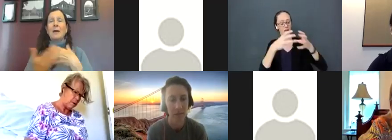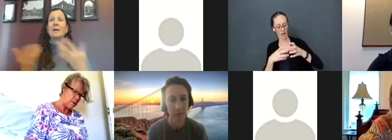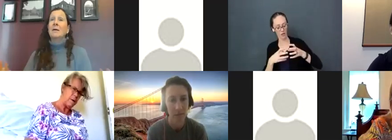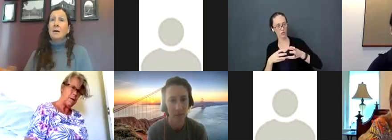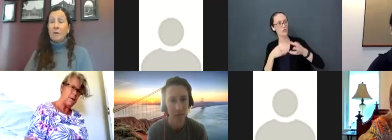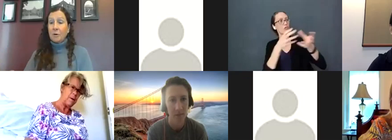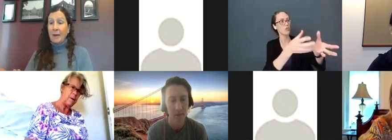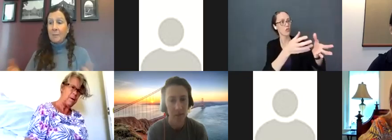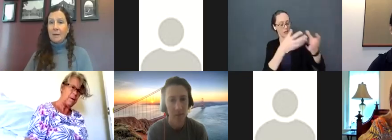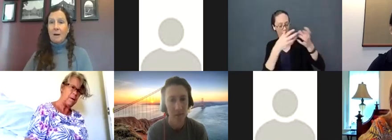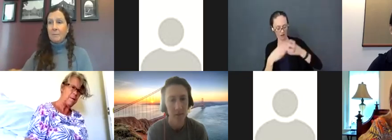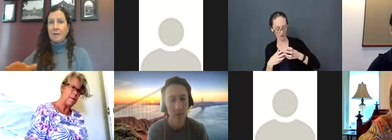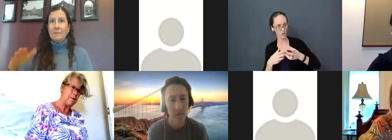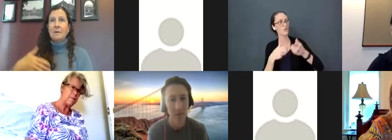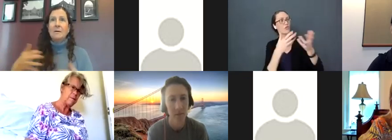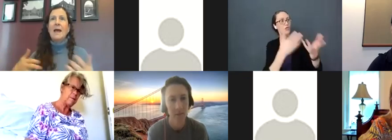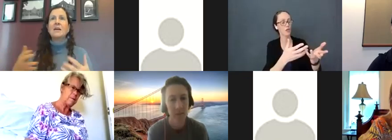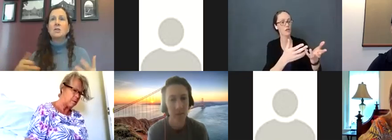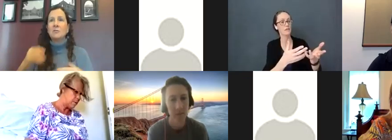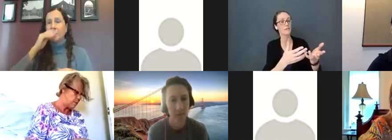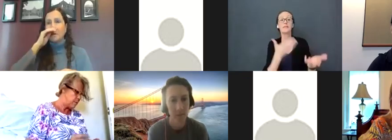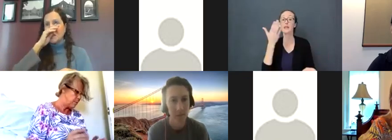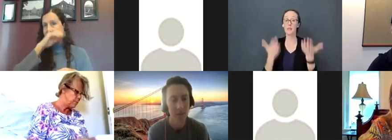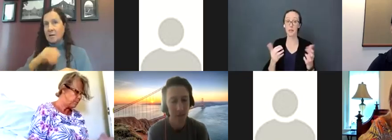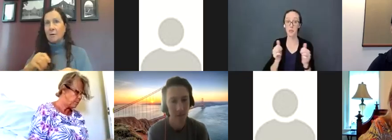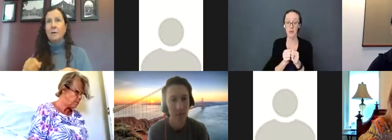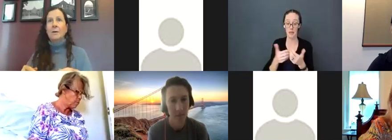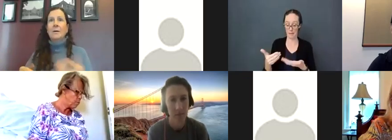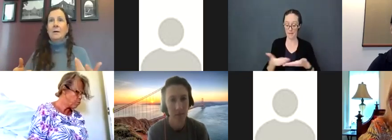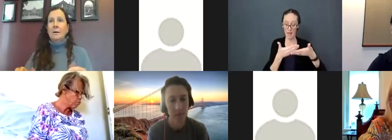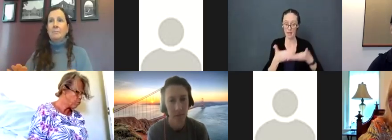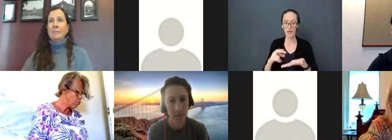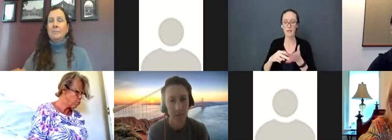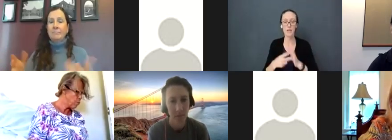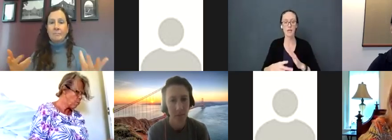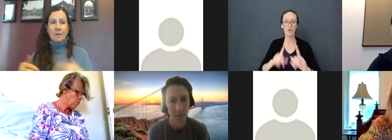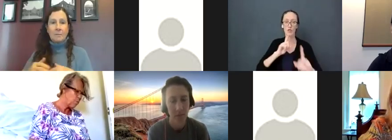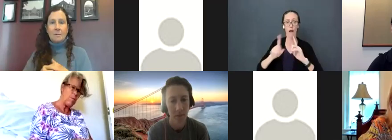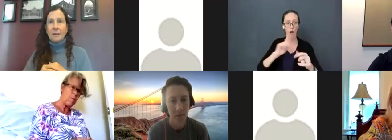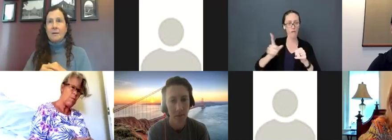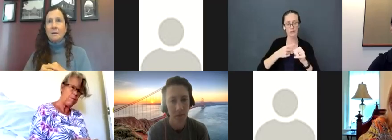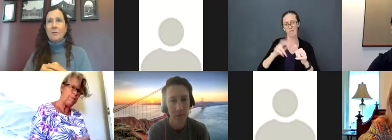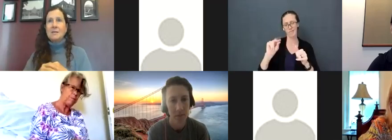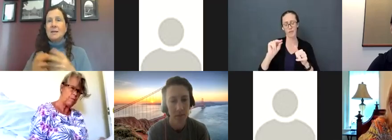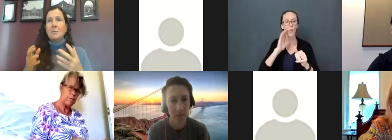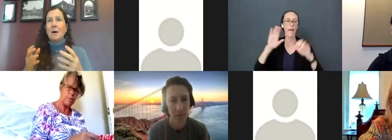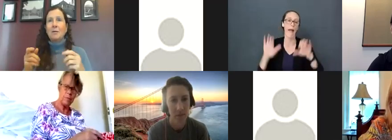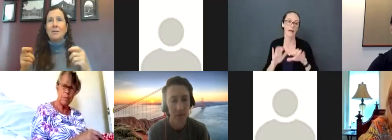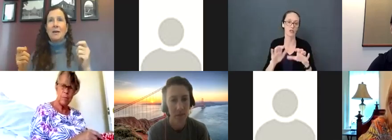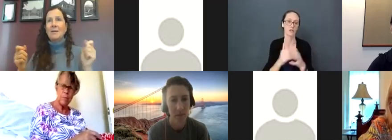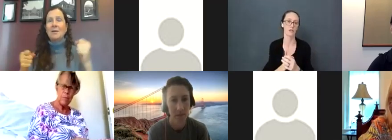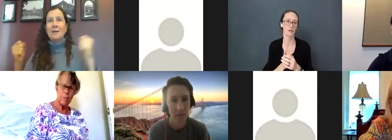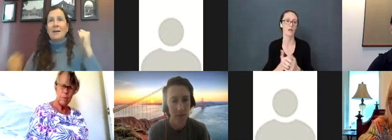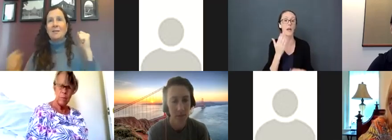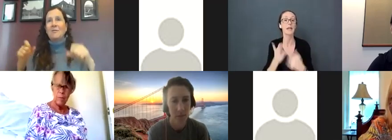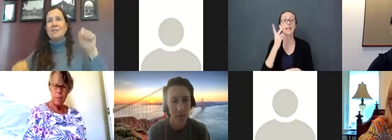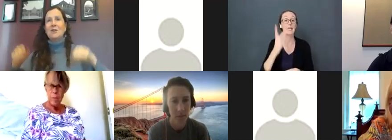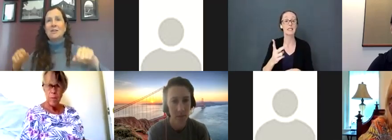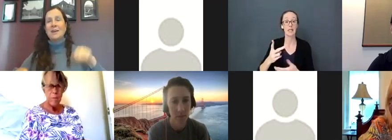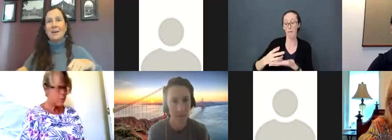back.” With you baby it might be an action first. They see the bottle and their feet start kicking.